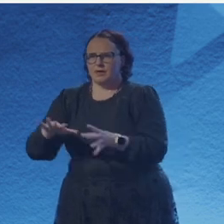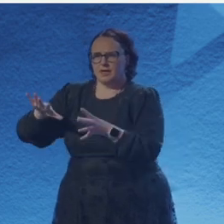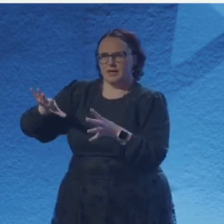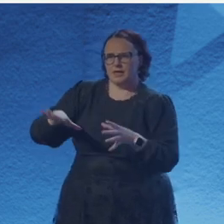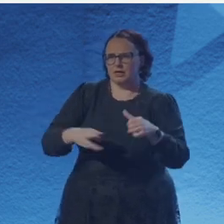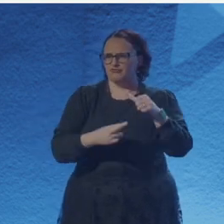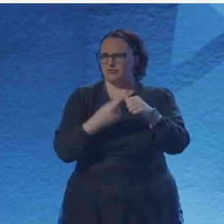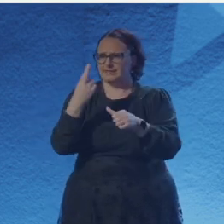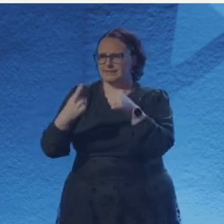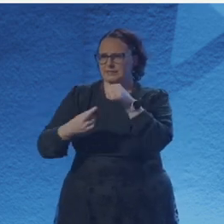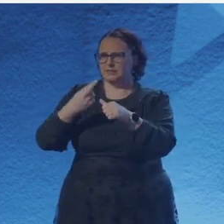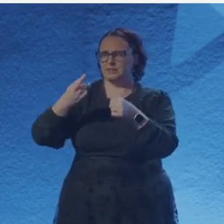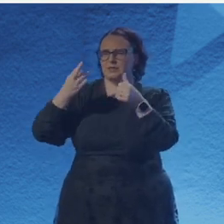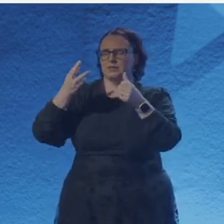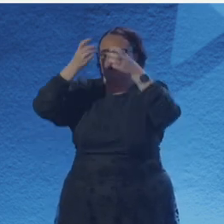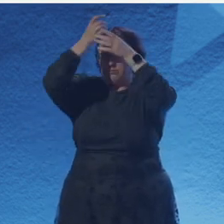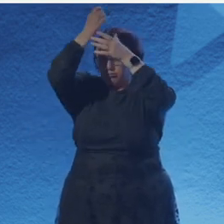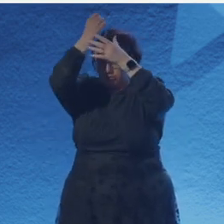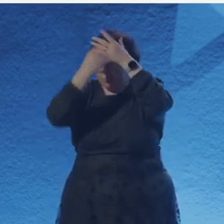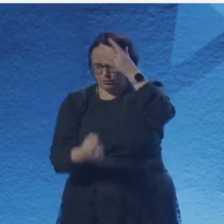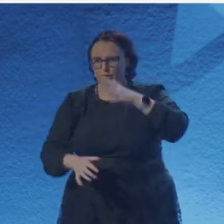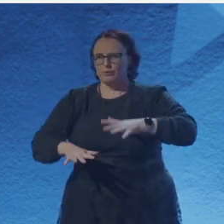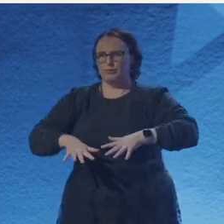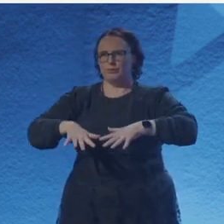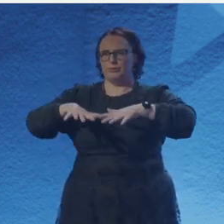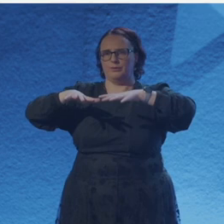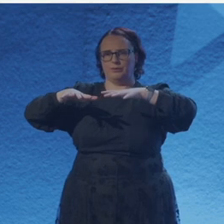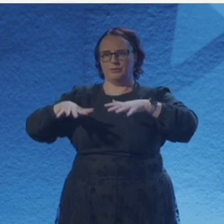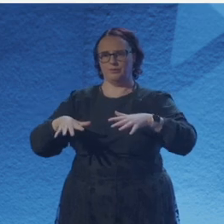I crave release, can feel the cold reaching up from the surface